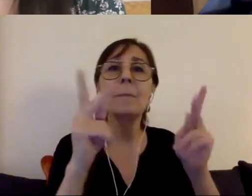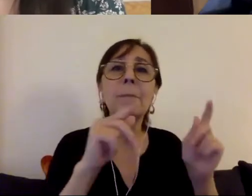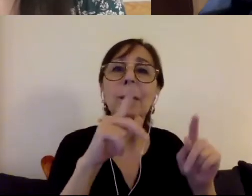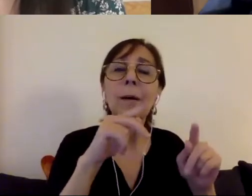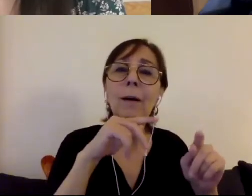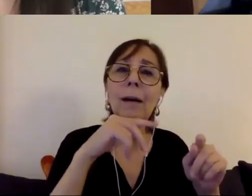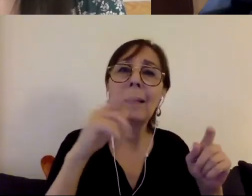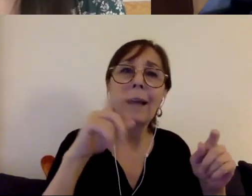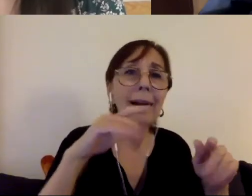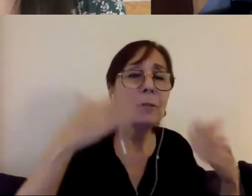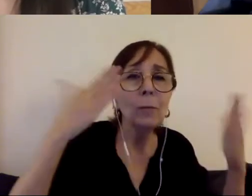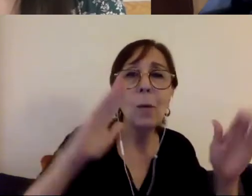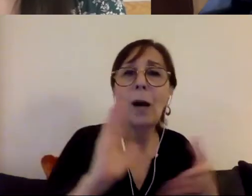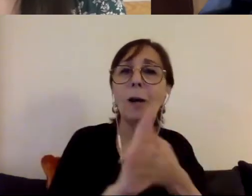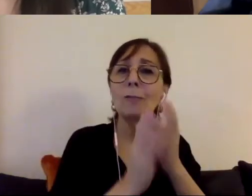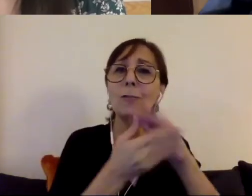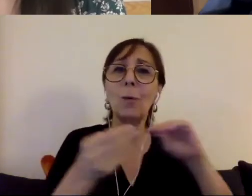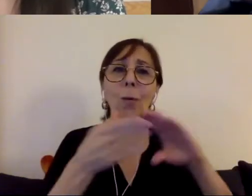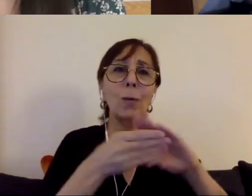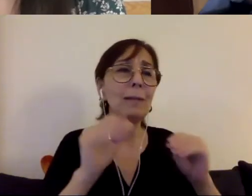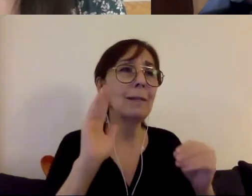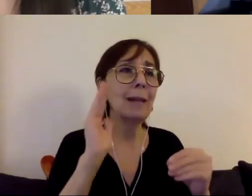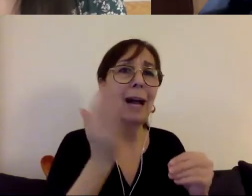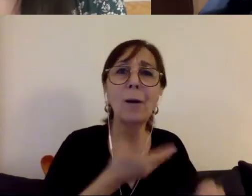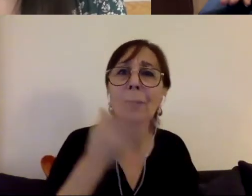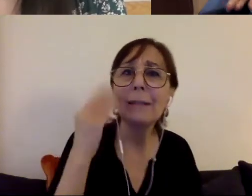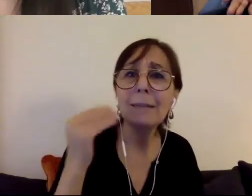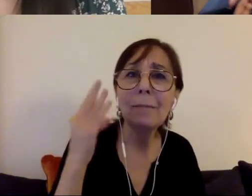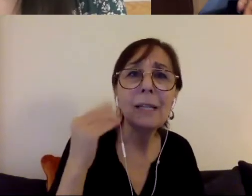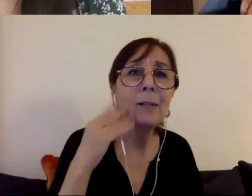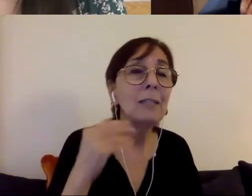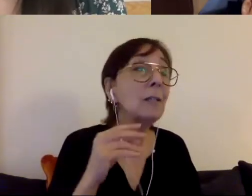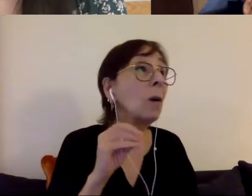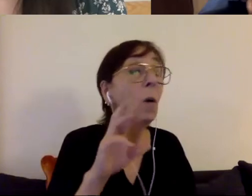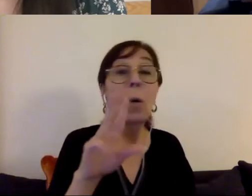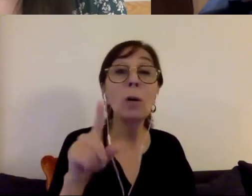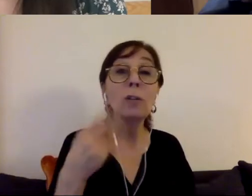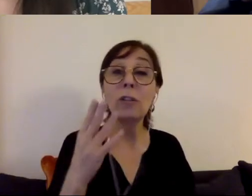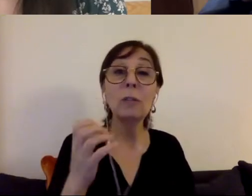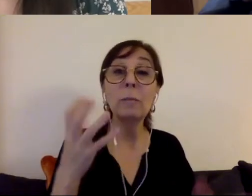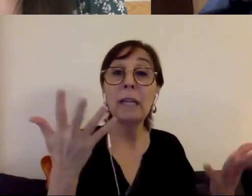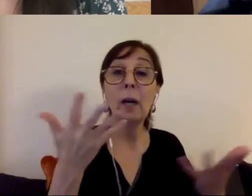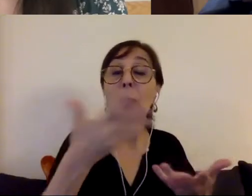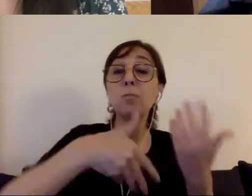what our experiences are, or just to be a part of the general society, in theater.